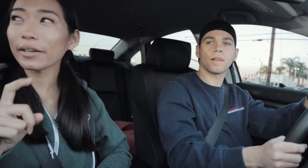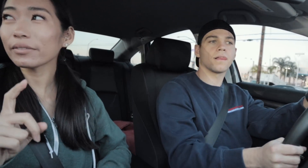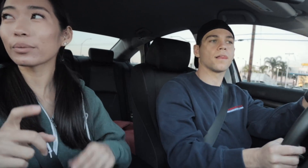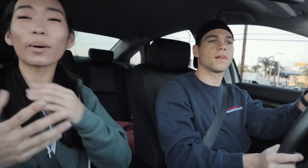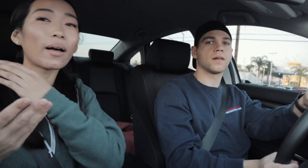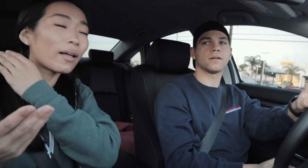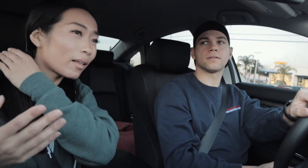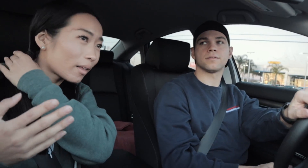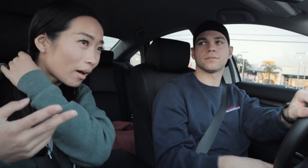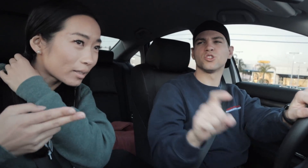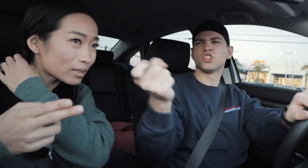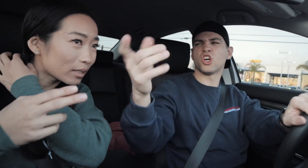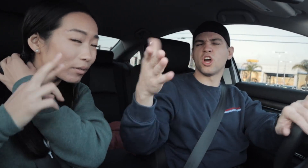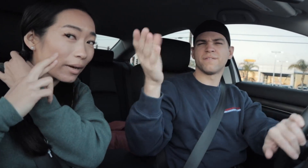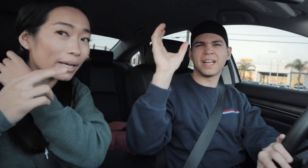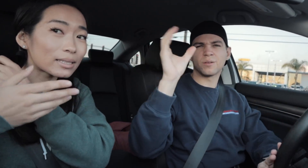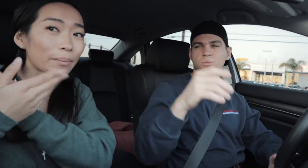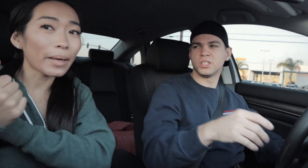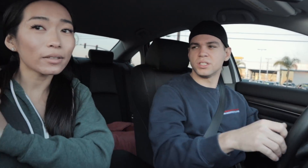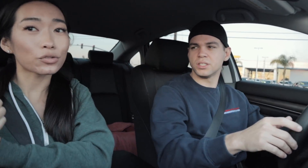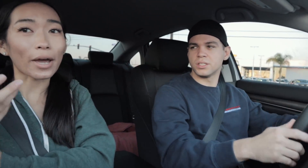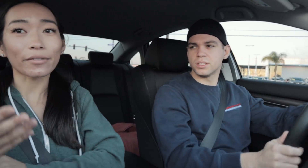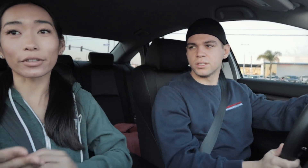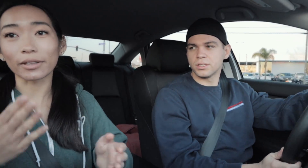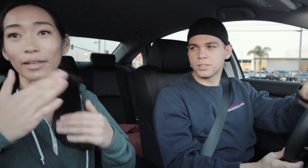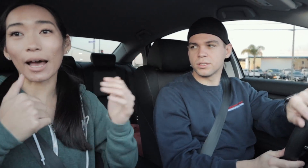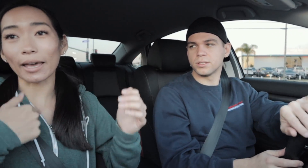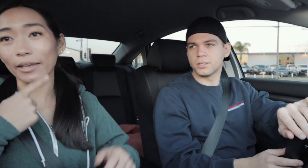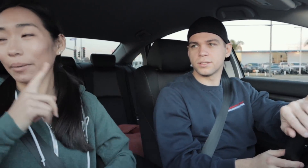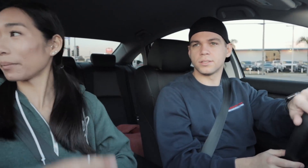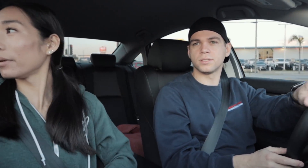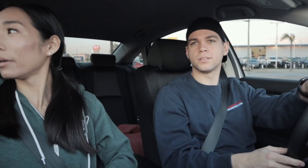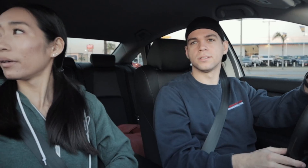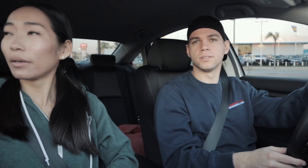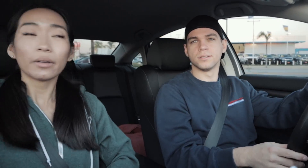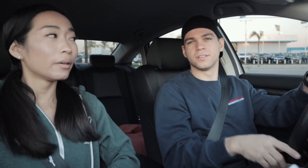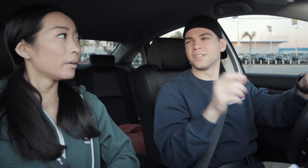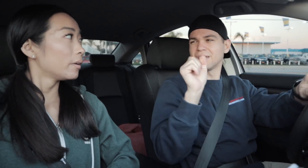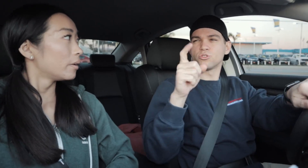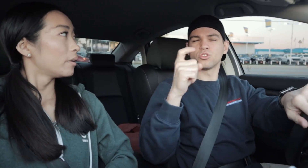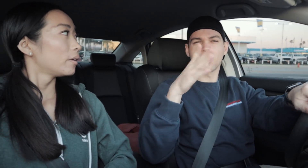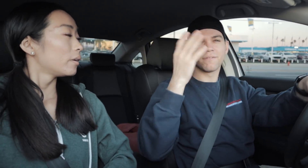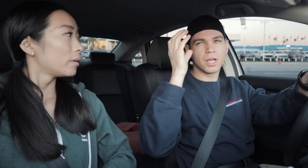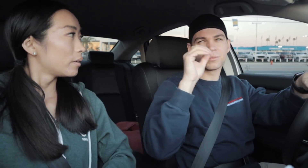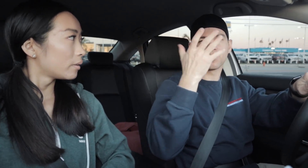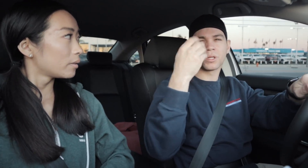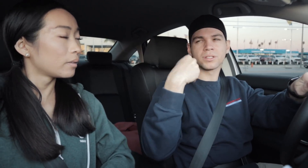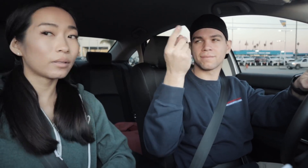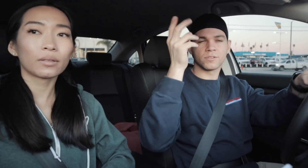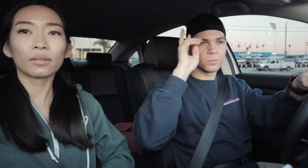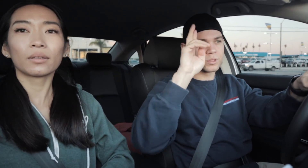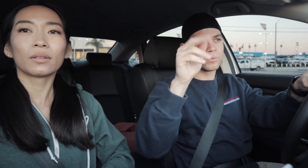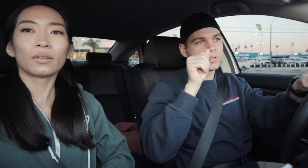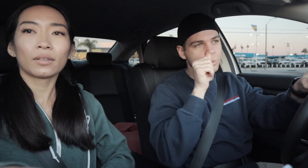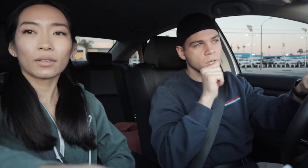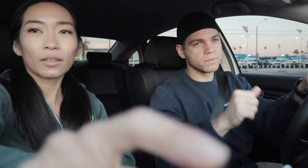E: well honestly Ryan's a better driver than I am. R: can you turn off the camera? R: You should turn off the camera so we can respect their privacy